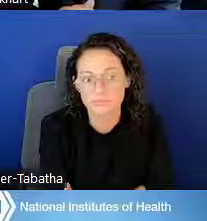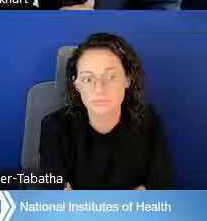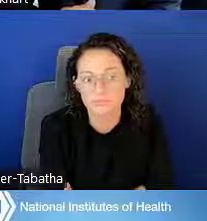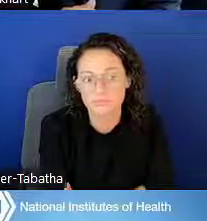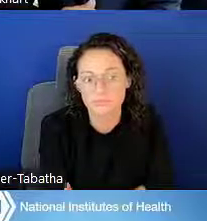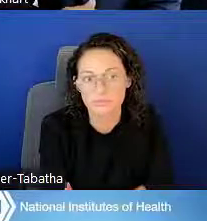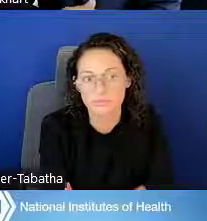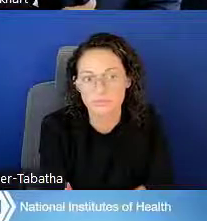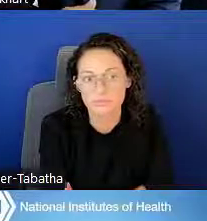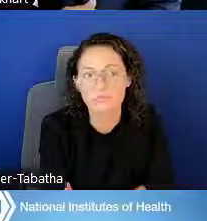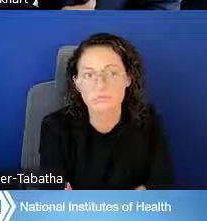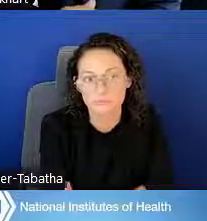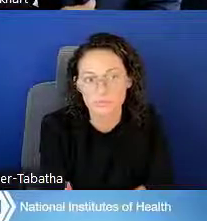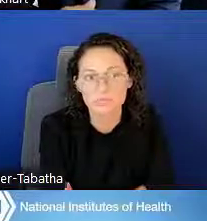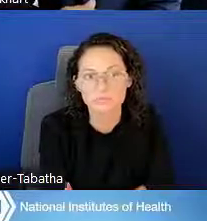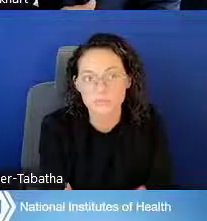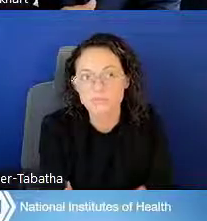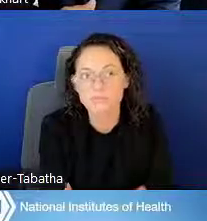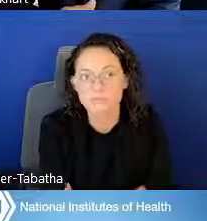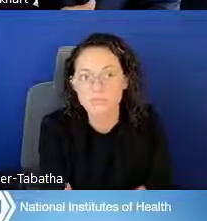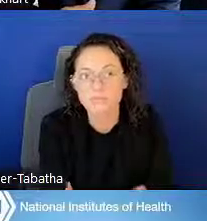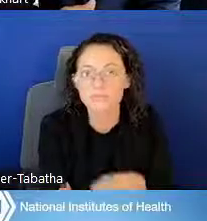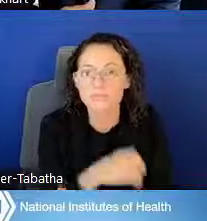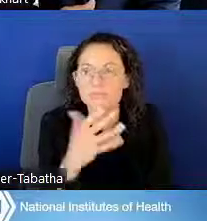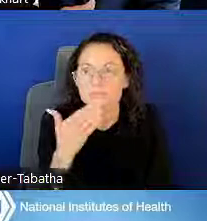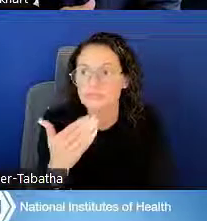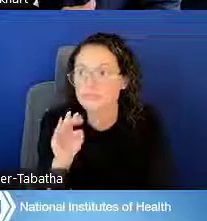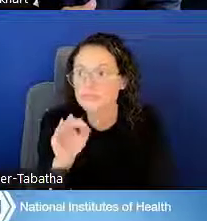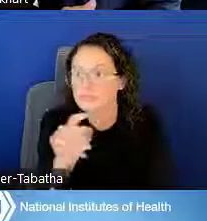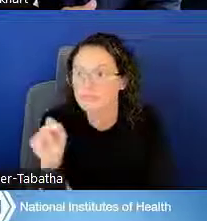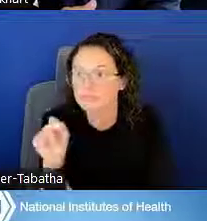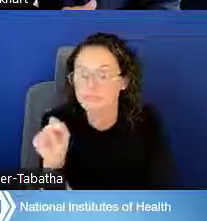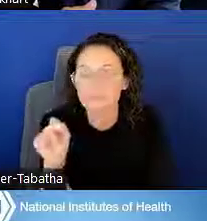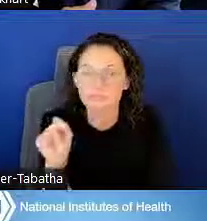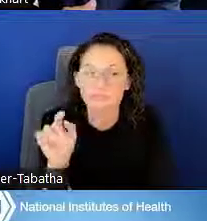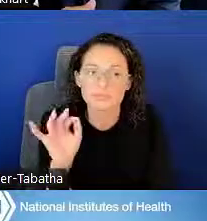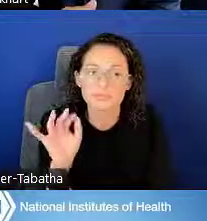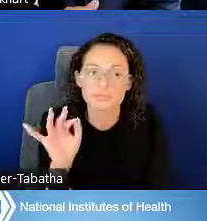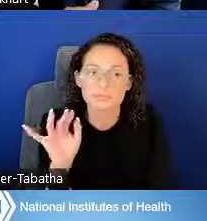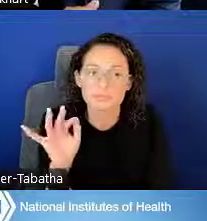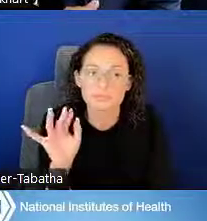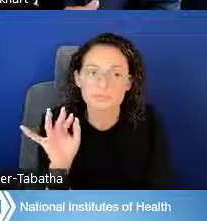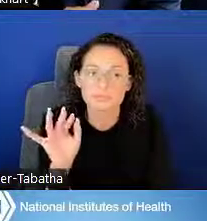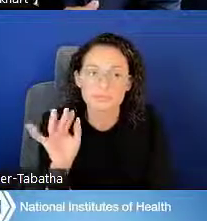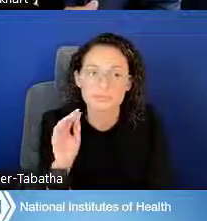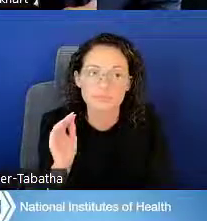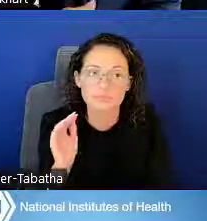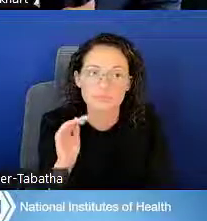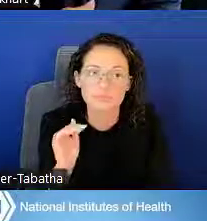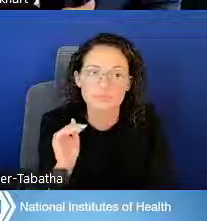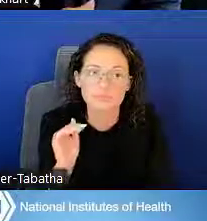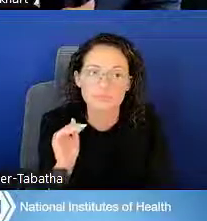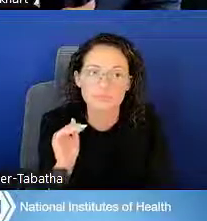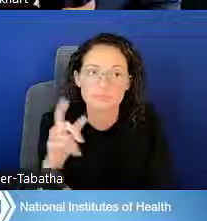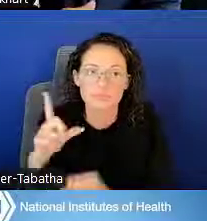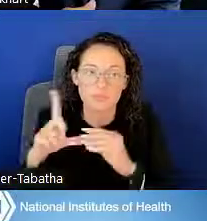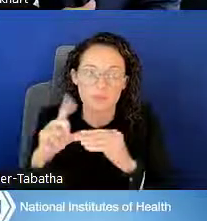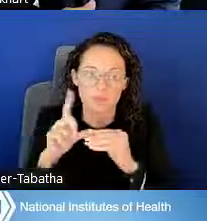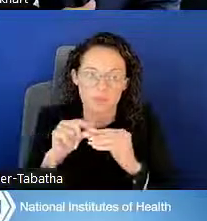Omar McCrimmon: Okay, thank you, Matt, appreciate that. All right. So one more question we have here,